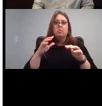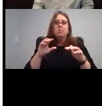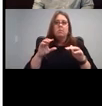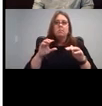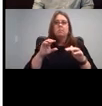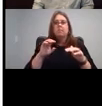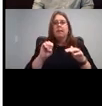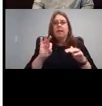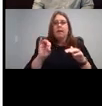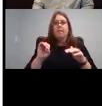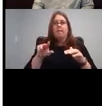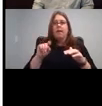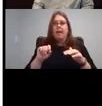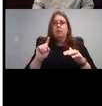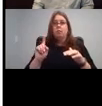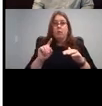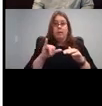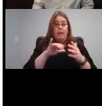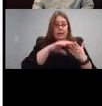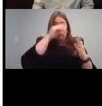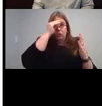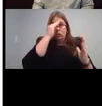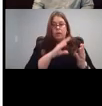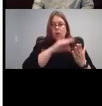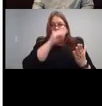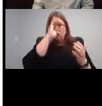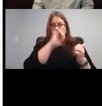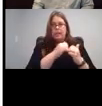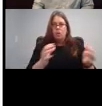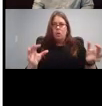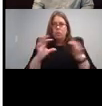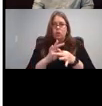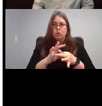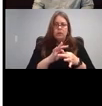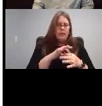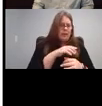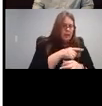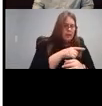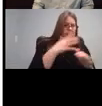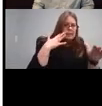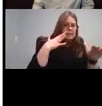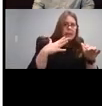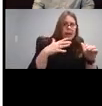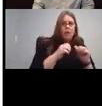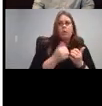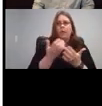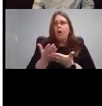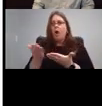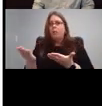sound with an object. And this explains what that's all about. But basically before they're ready to understand speech, they